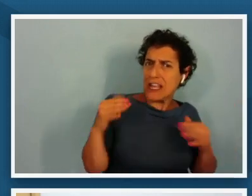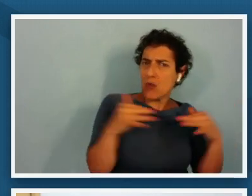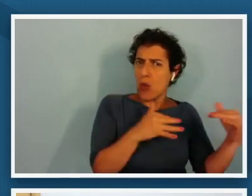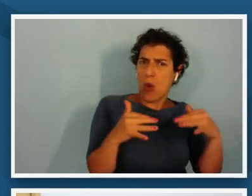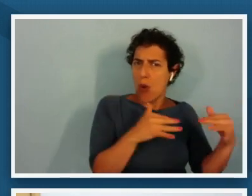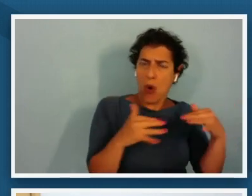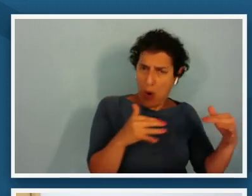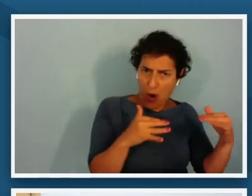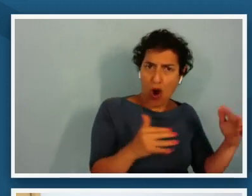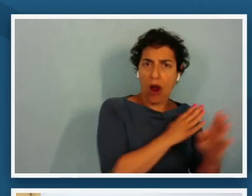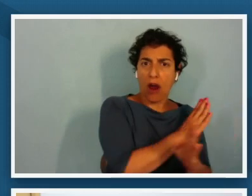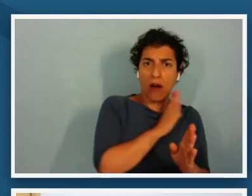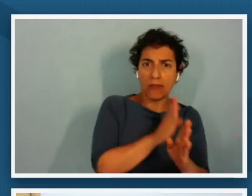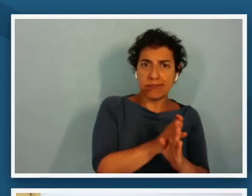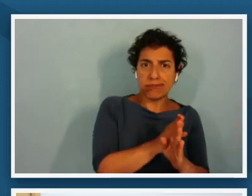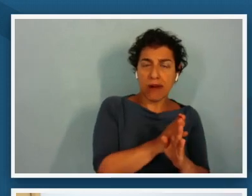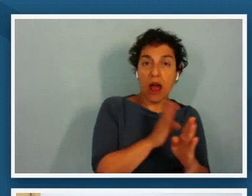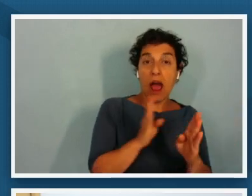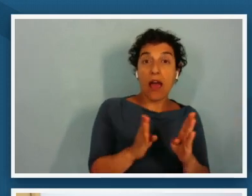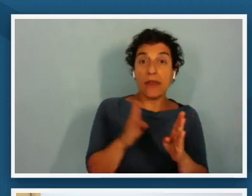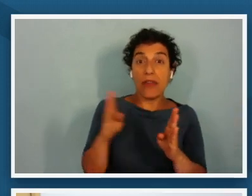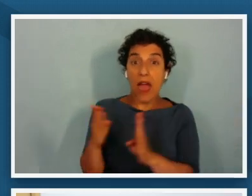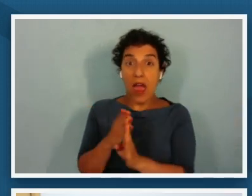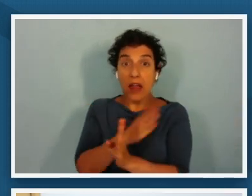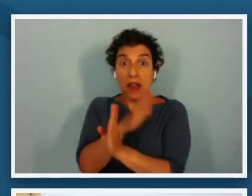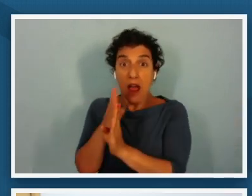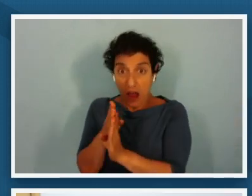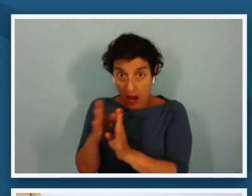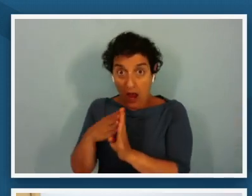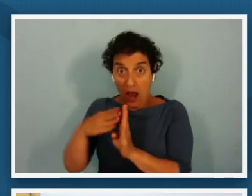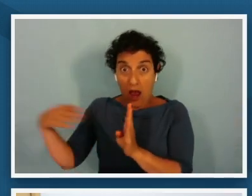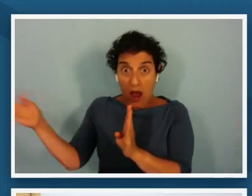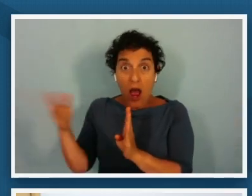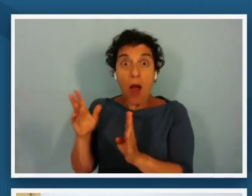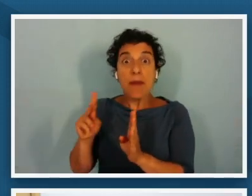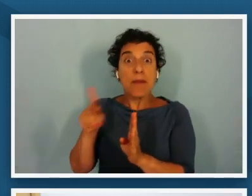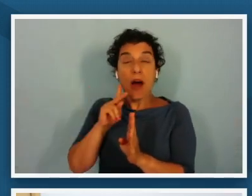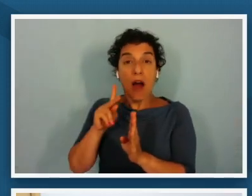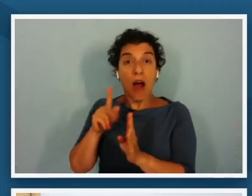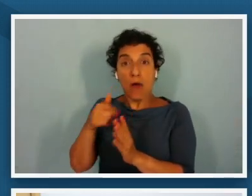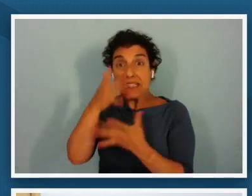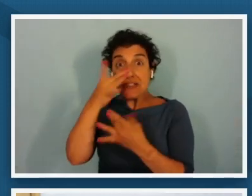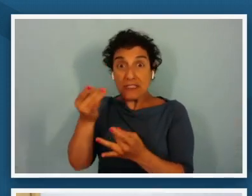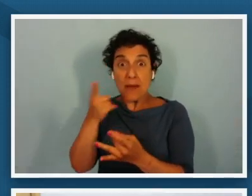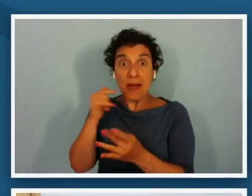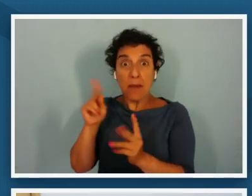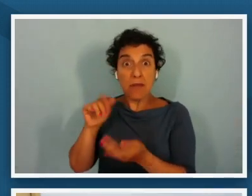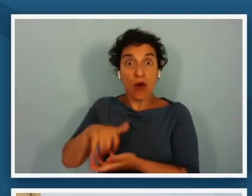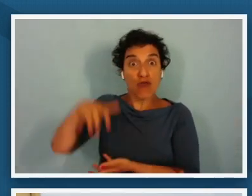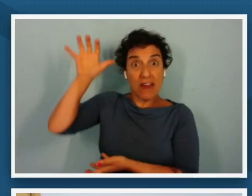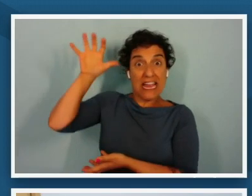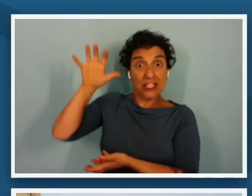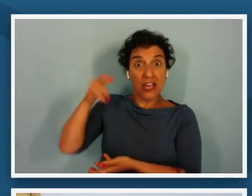it got really interesting again because people got really rich in the gilded age and so like you know reconstruction was